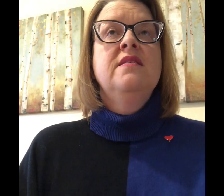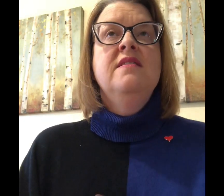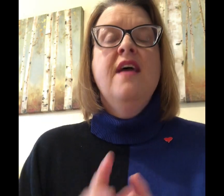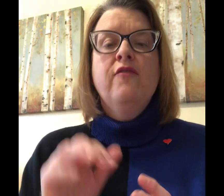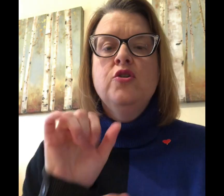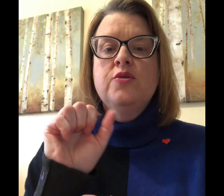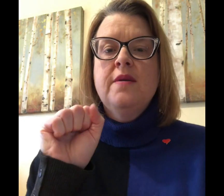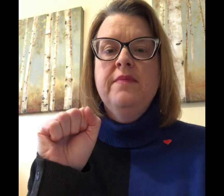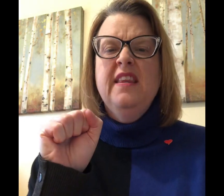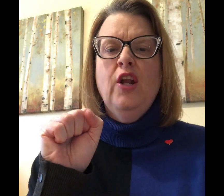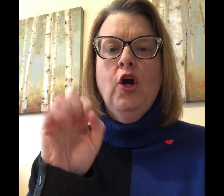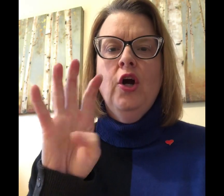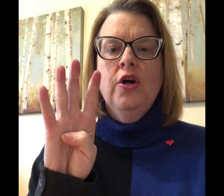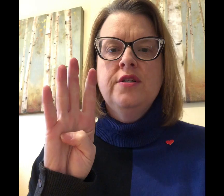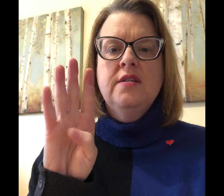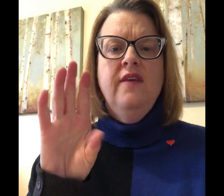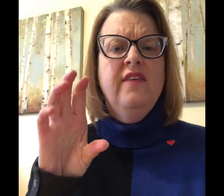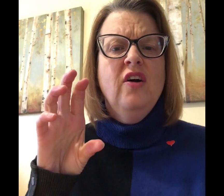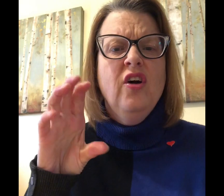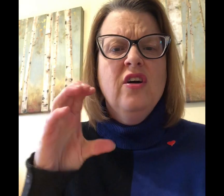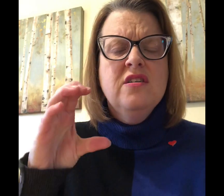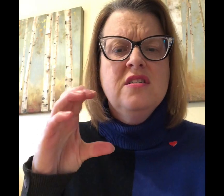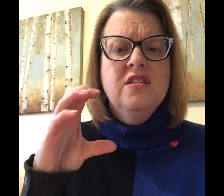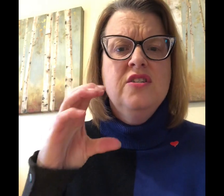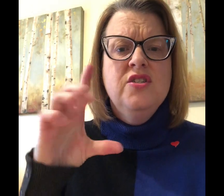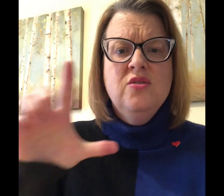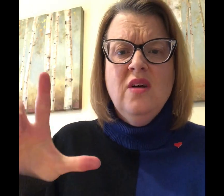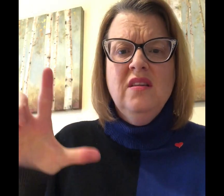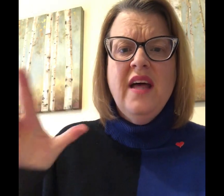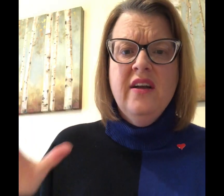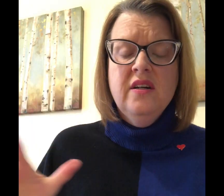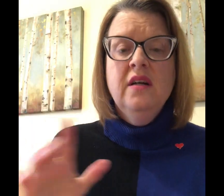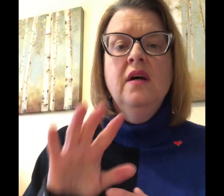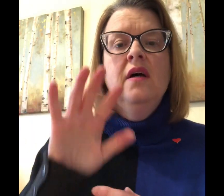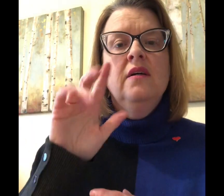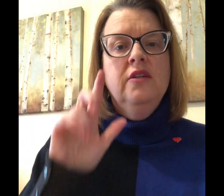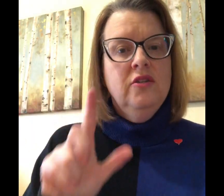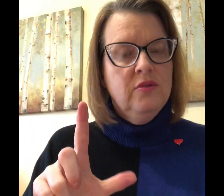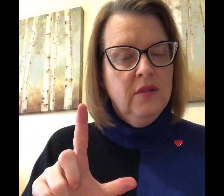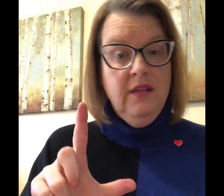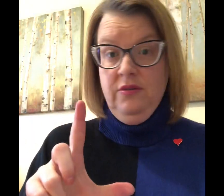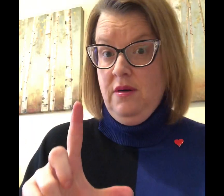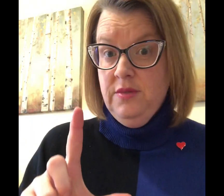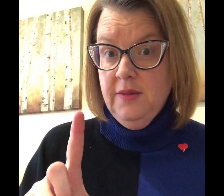never do something that hurts. If it hurts to do a letter you either don't do